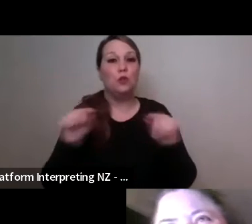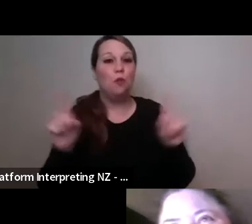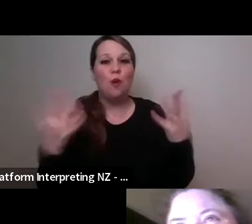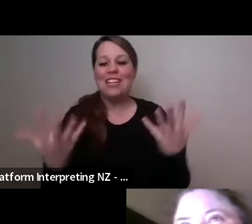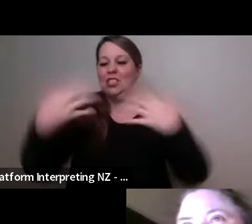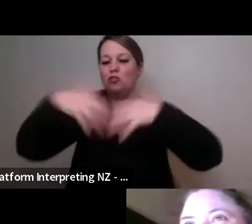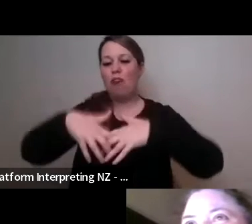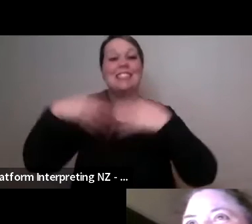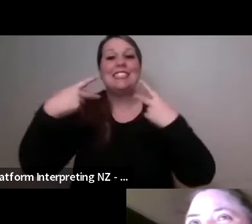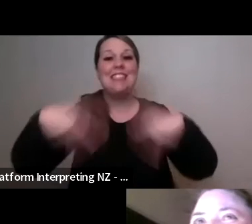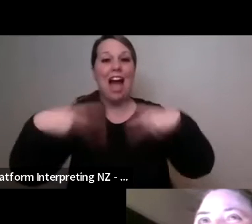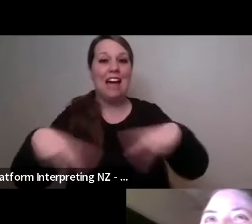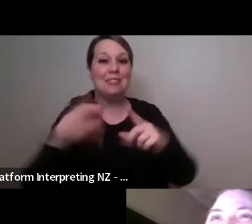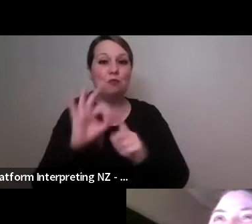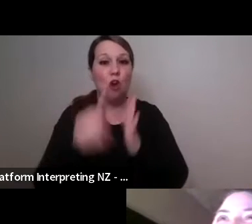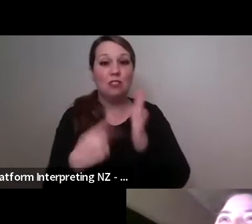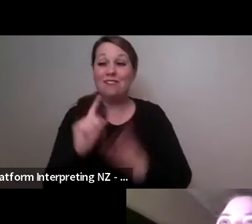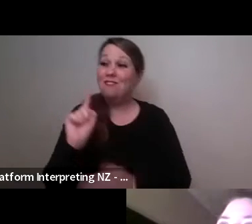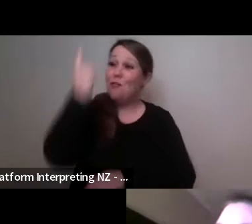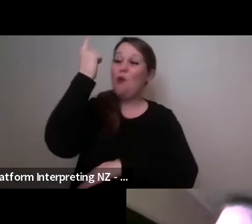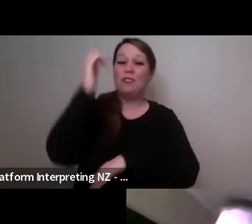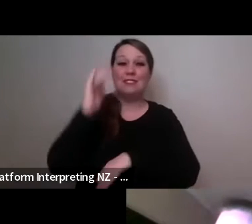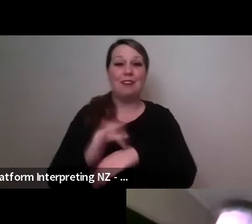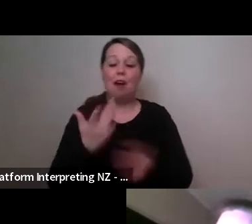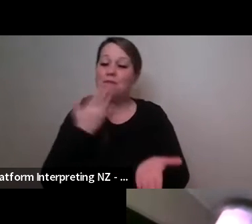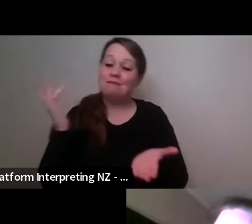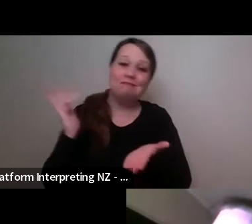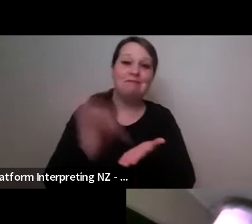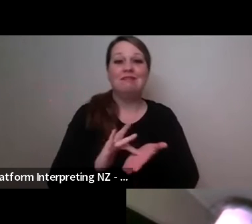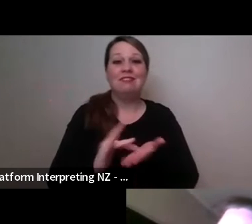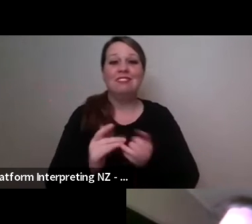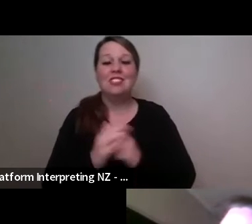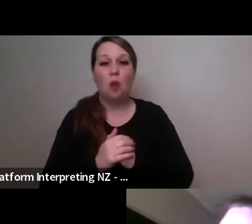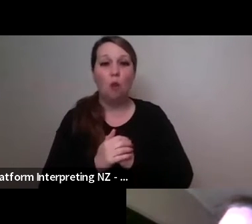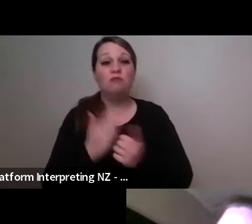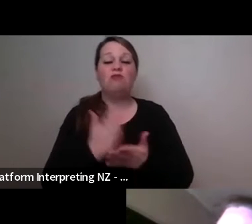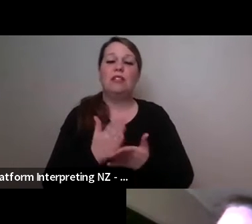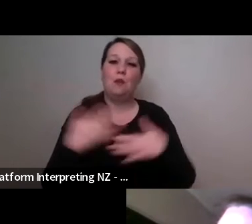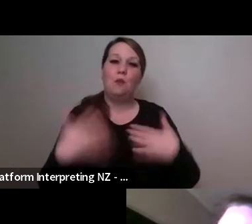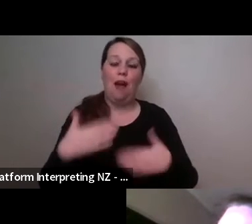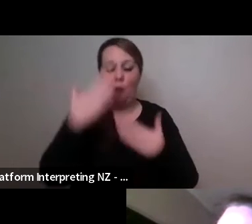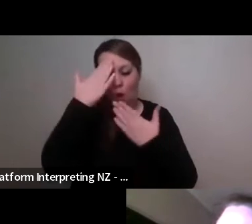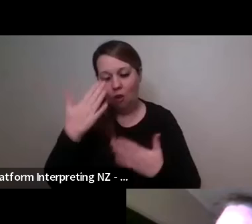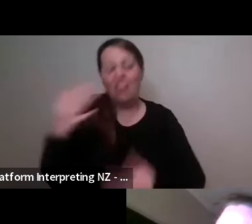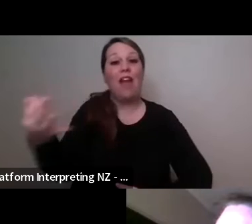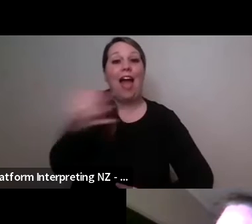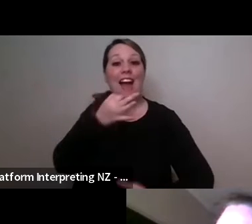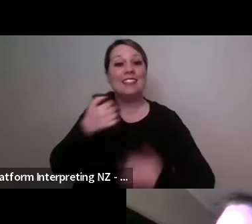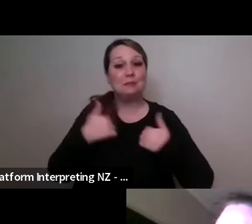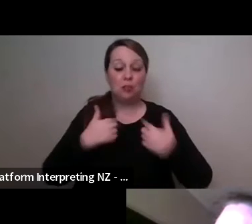the first time and I was very honored that they asked me to create this work so we auditioned uh